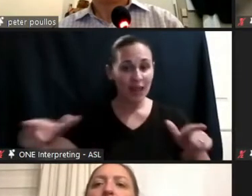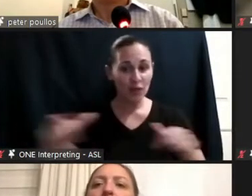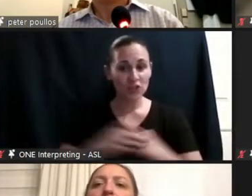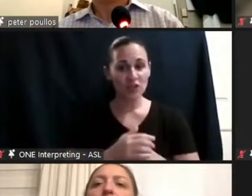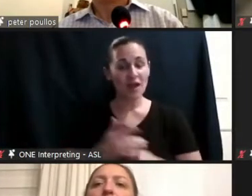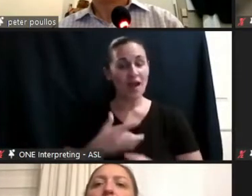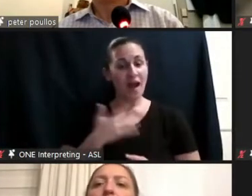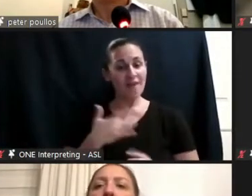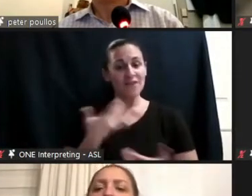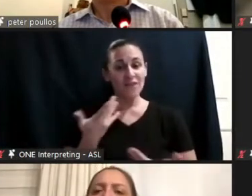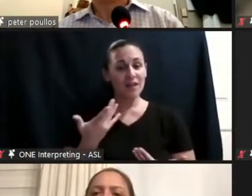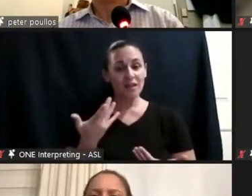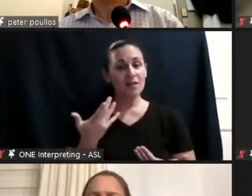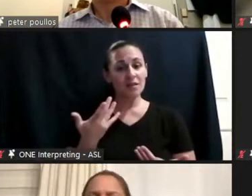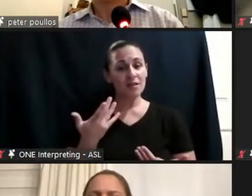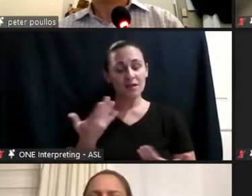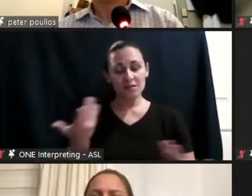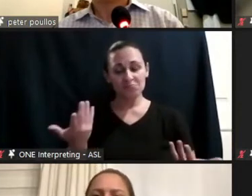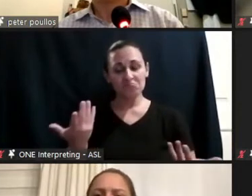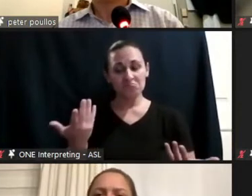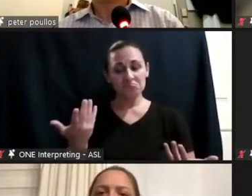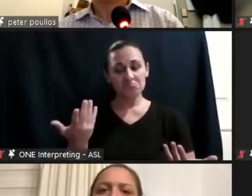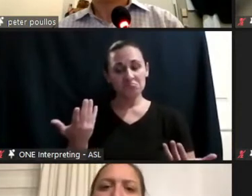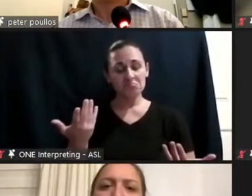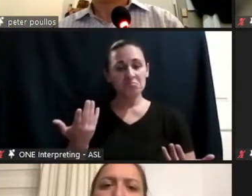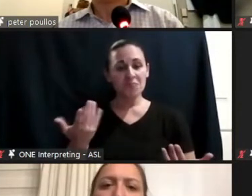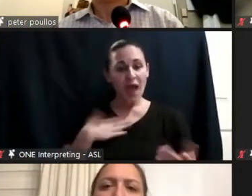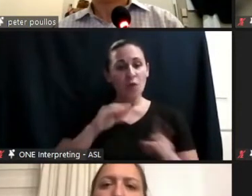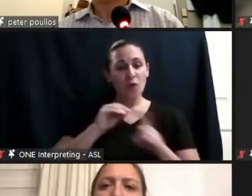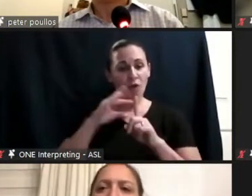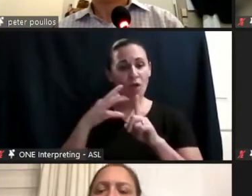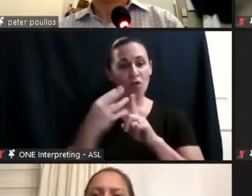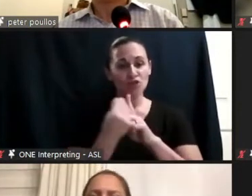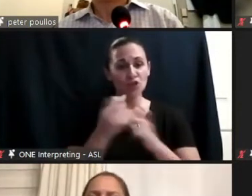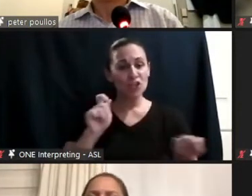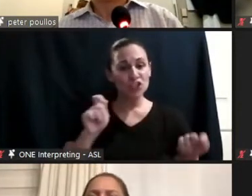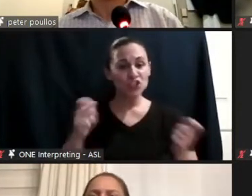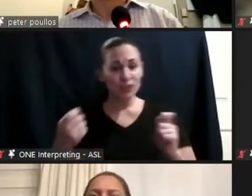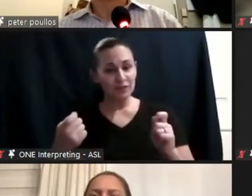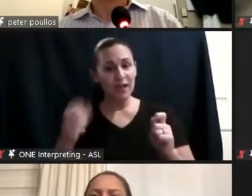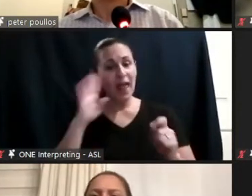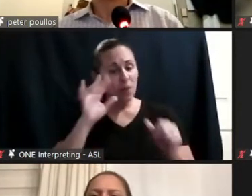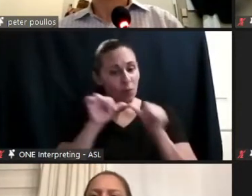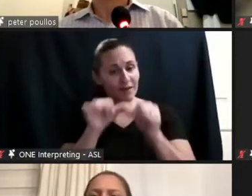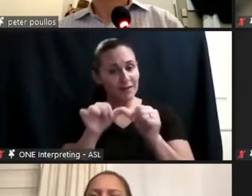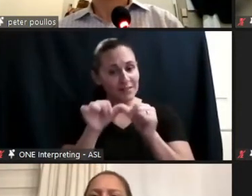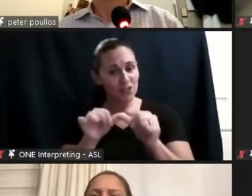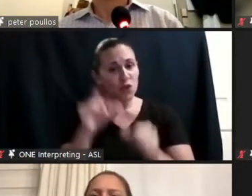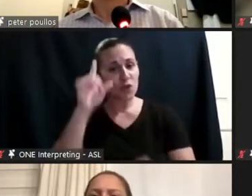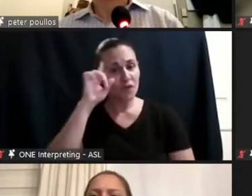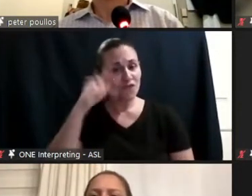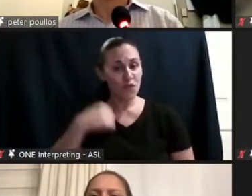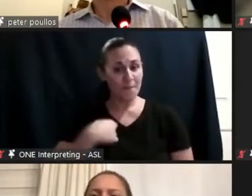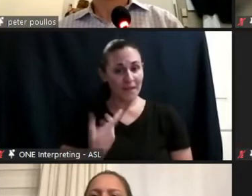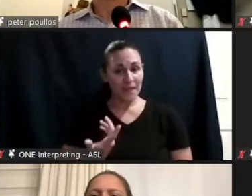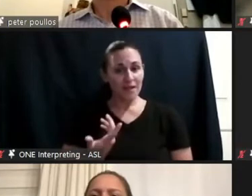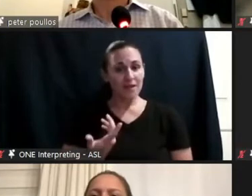the reality is our culture has shifted, and I think that being open minded regarding